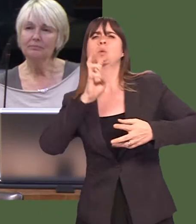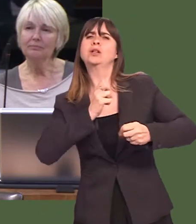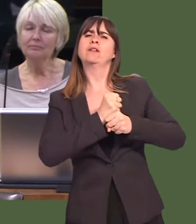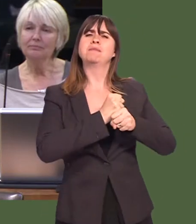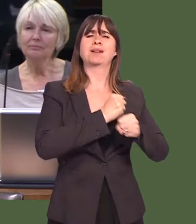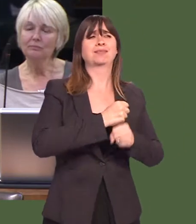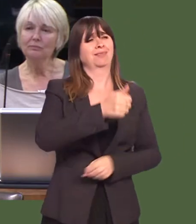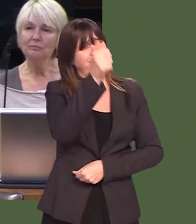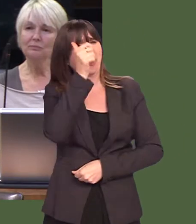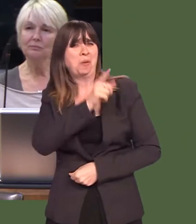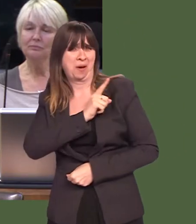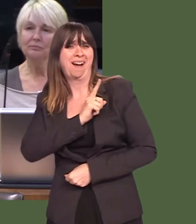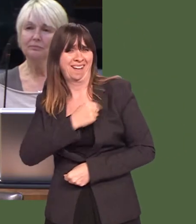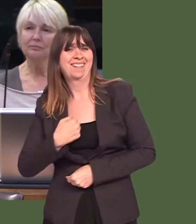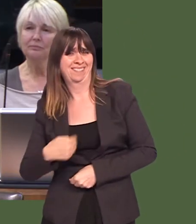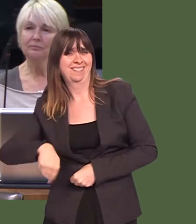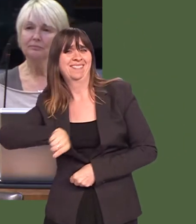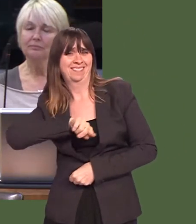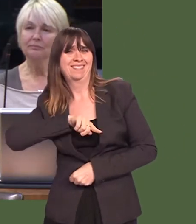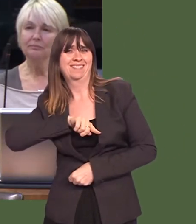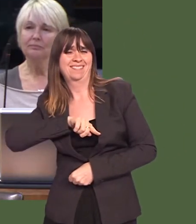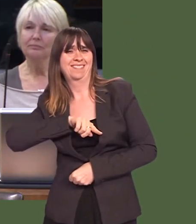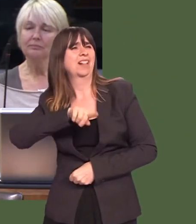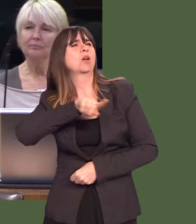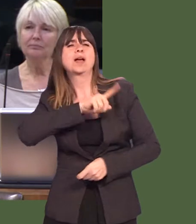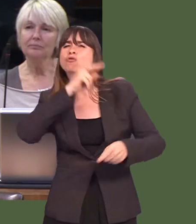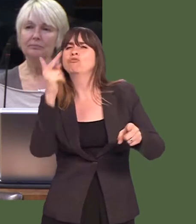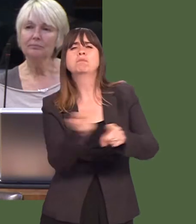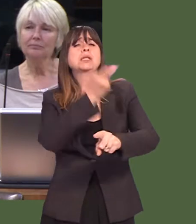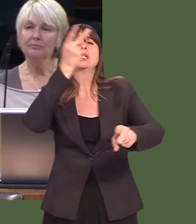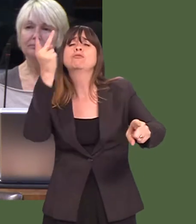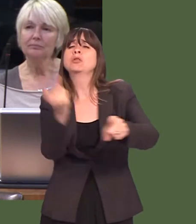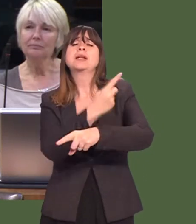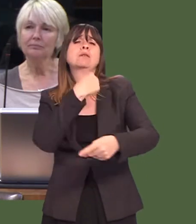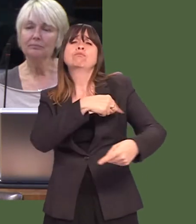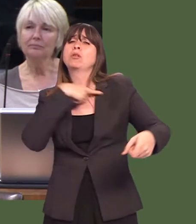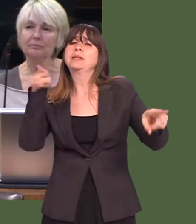and we all know why youíre doing that, and thatís why most of your recycled election